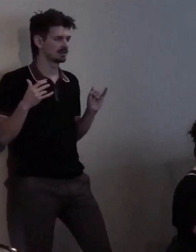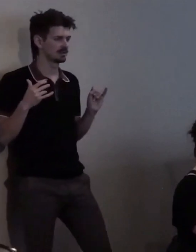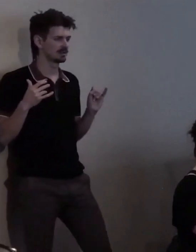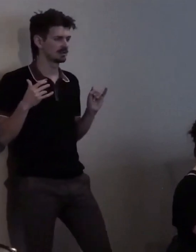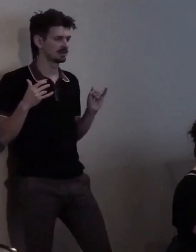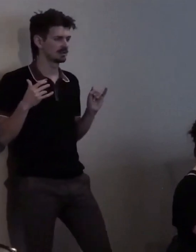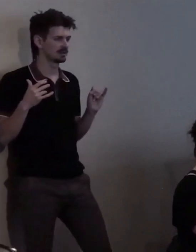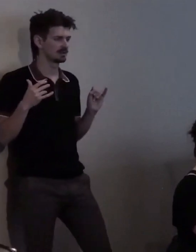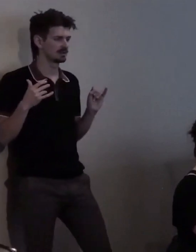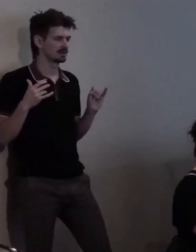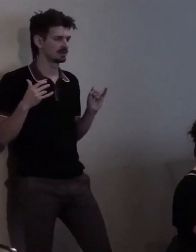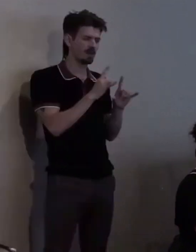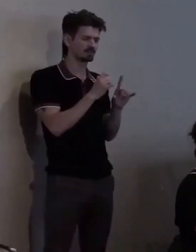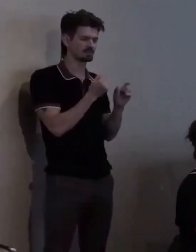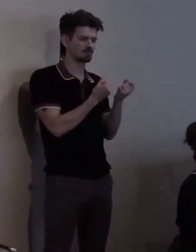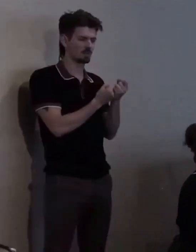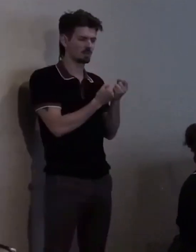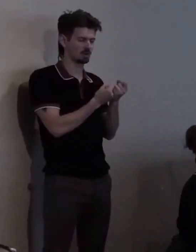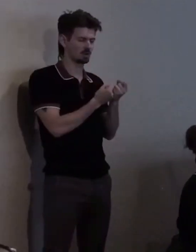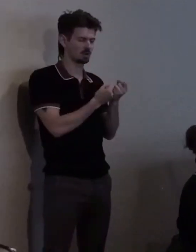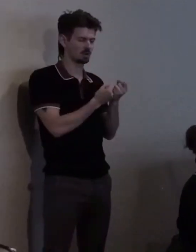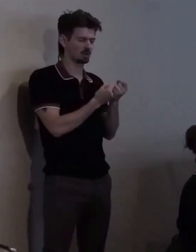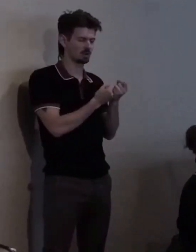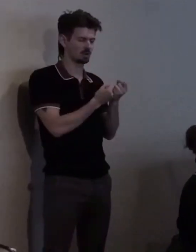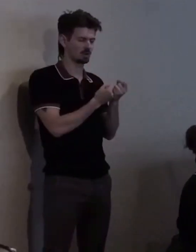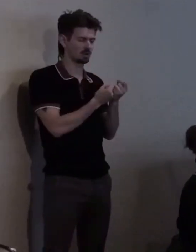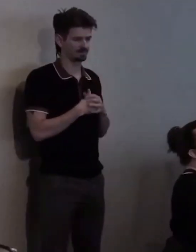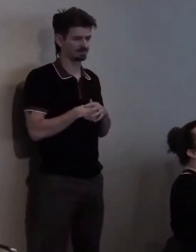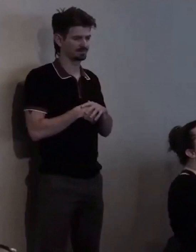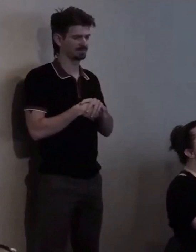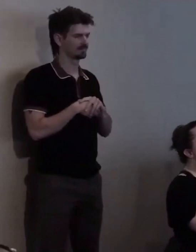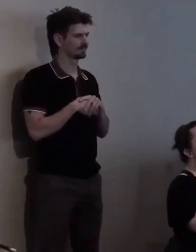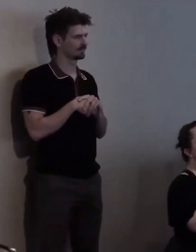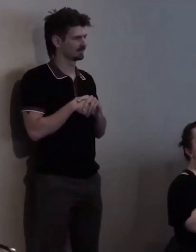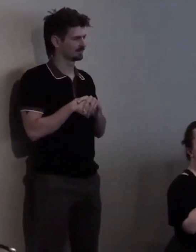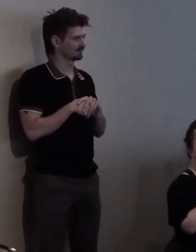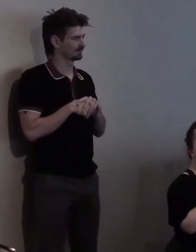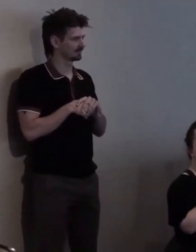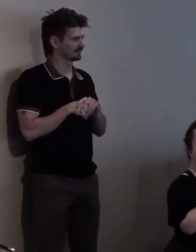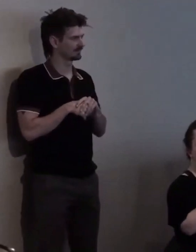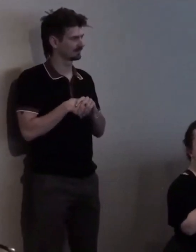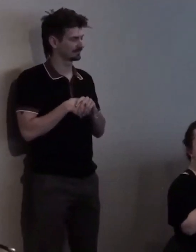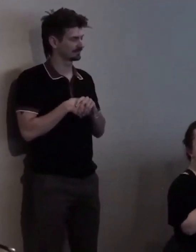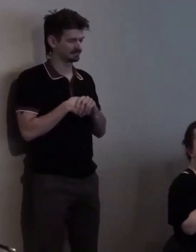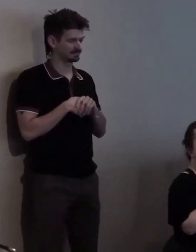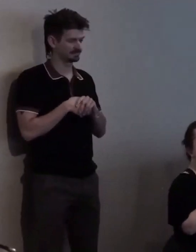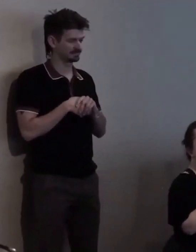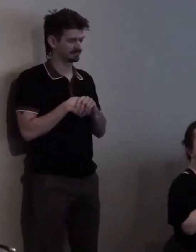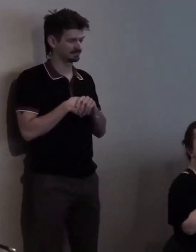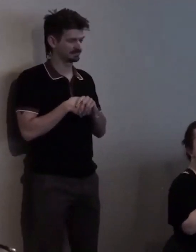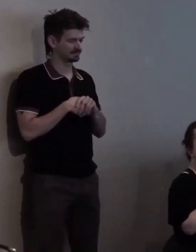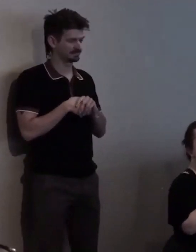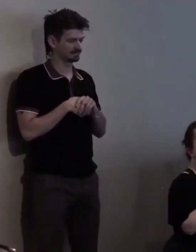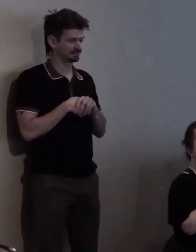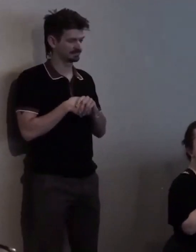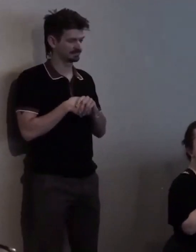And... Uhm... [chuckles] So, she always resented the fact... Uhm...